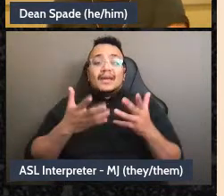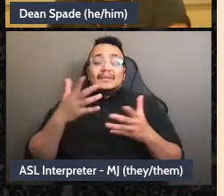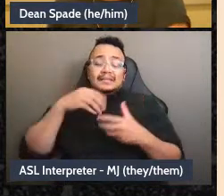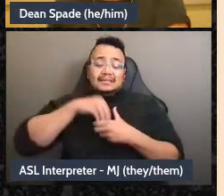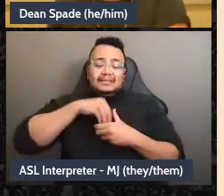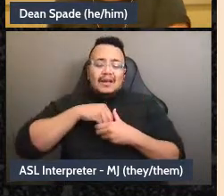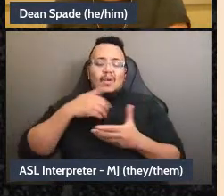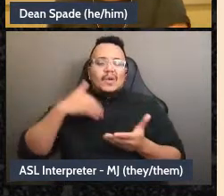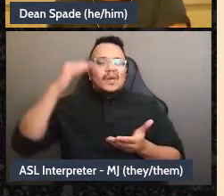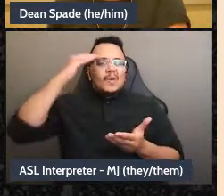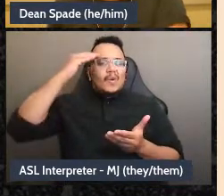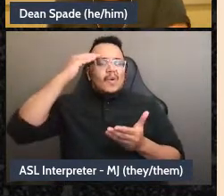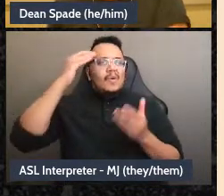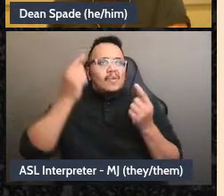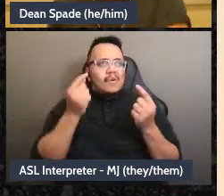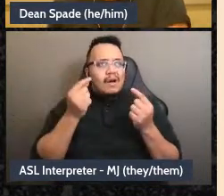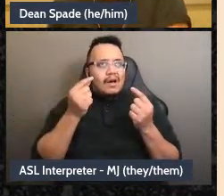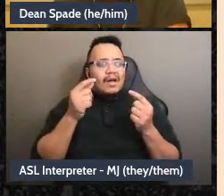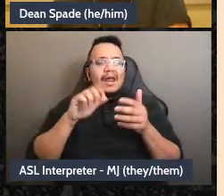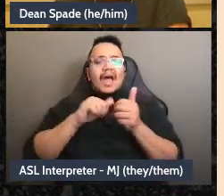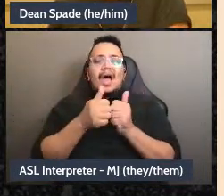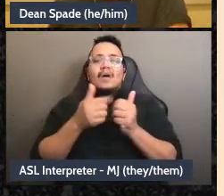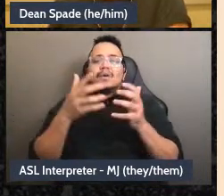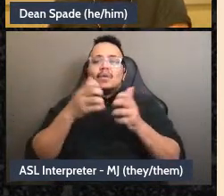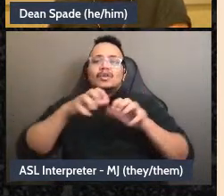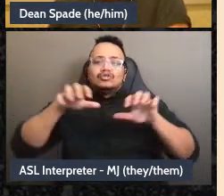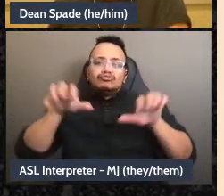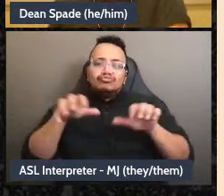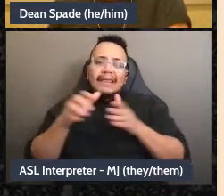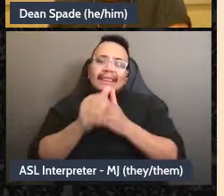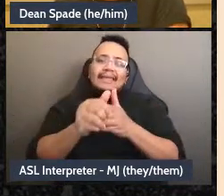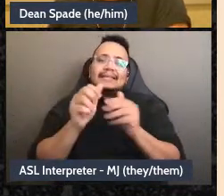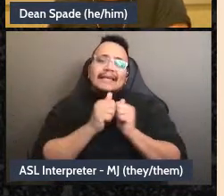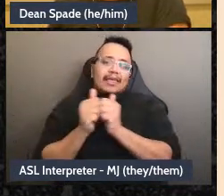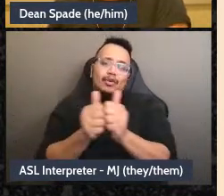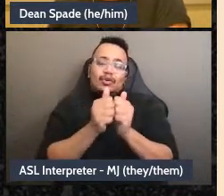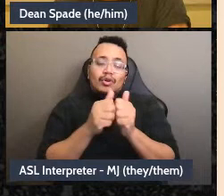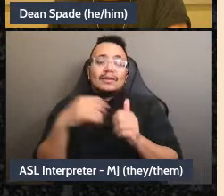to do and so then we can have a useful learning debate about which things will get us there”